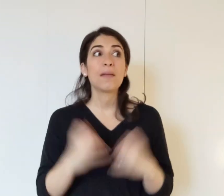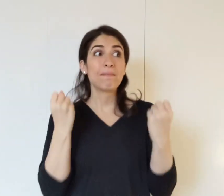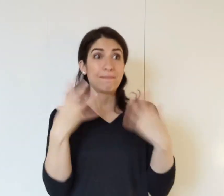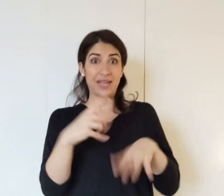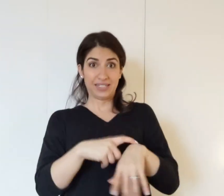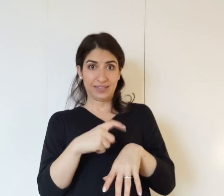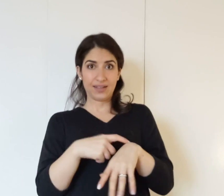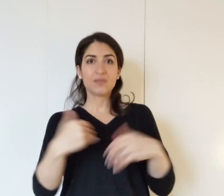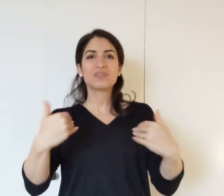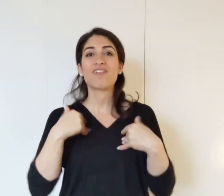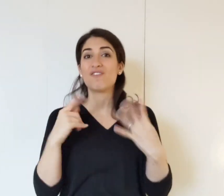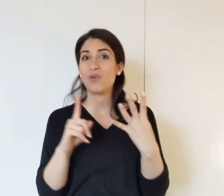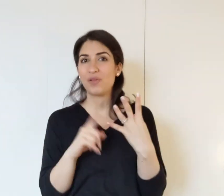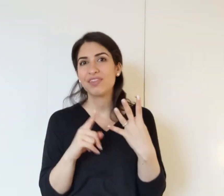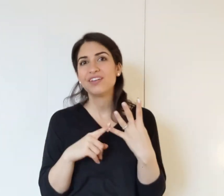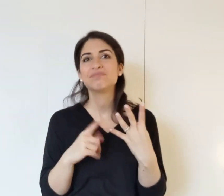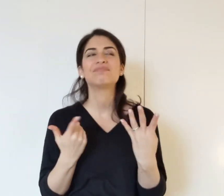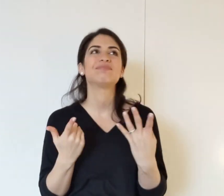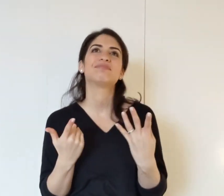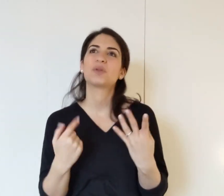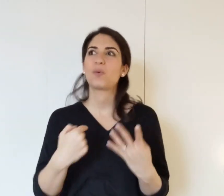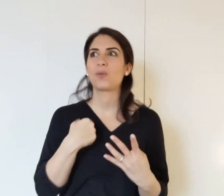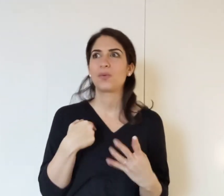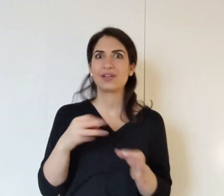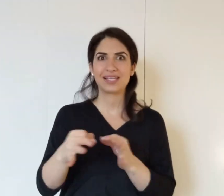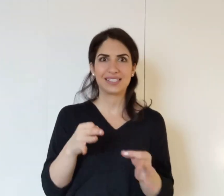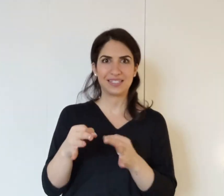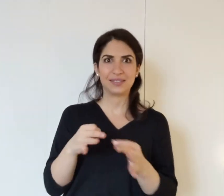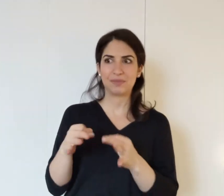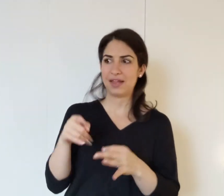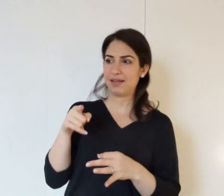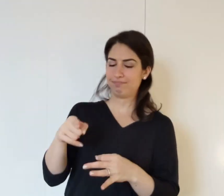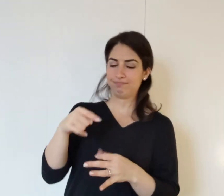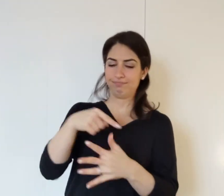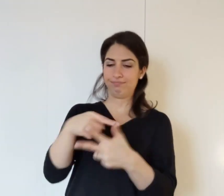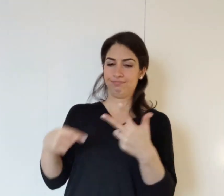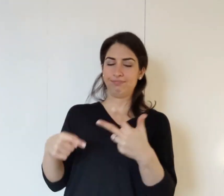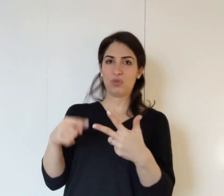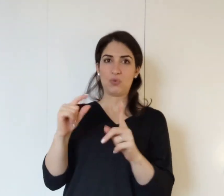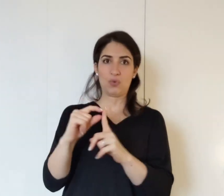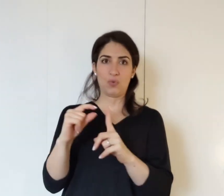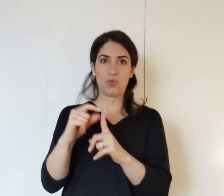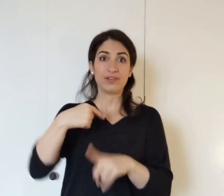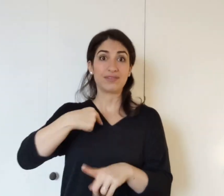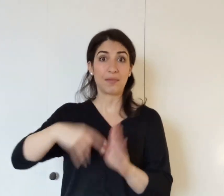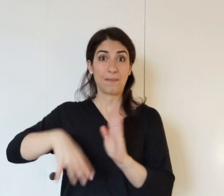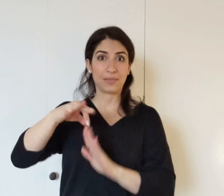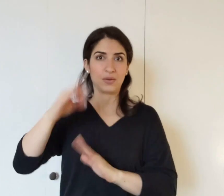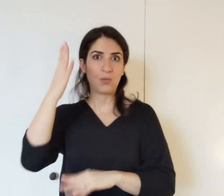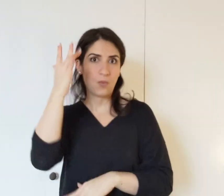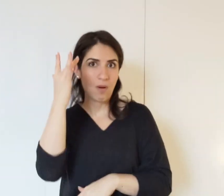Many times, there's a fourth part, where I describe those words -- why I picked them,